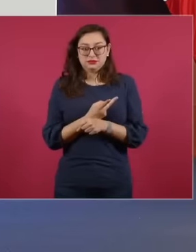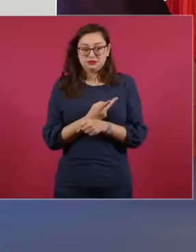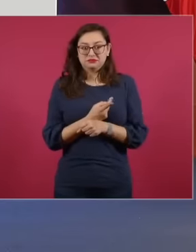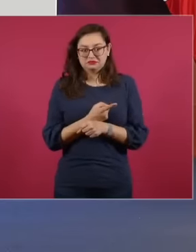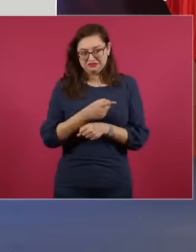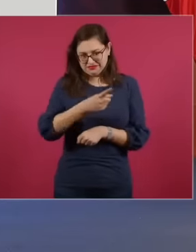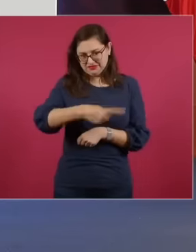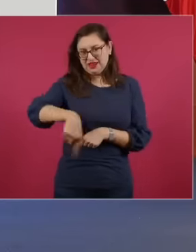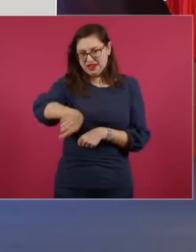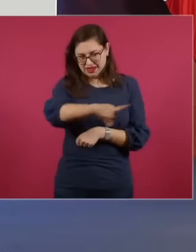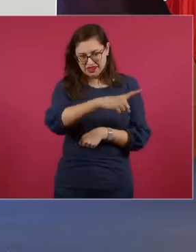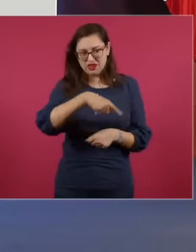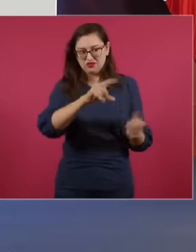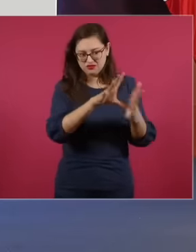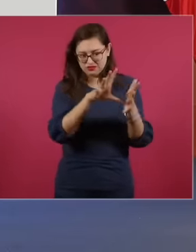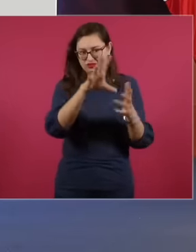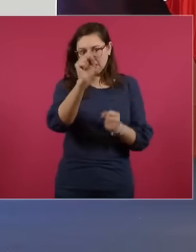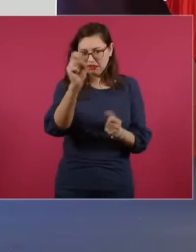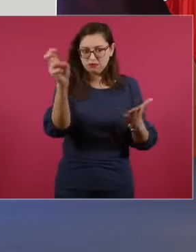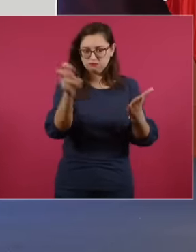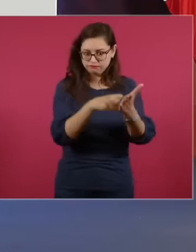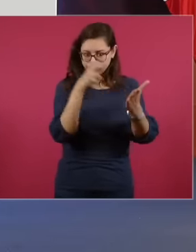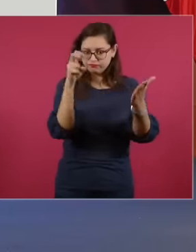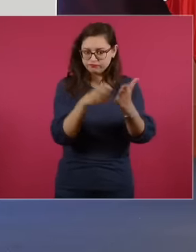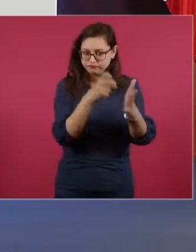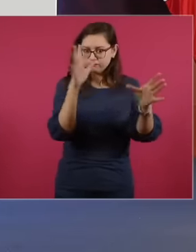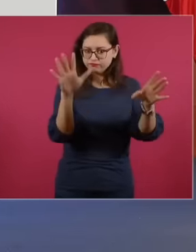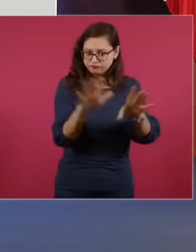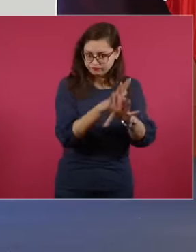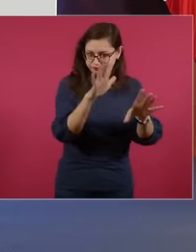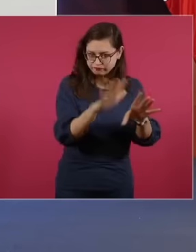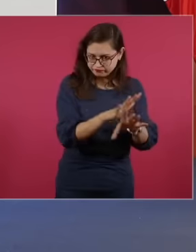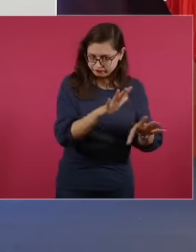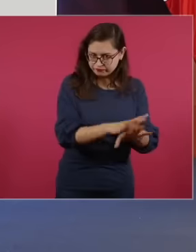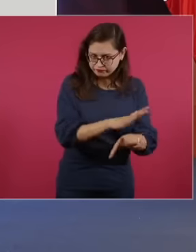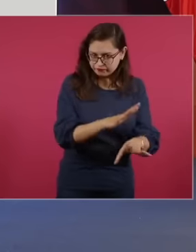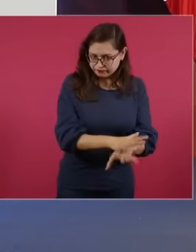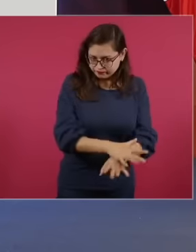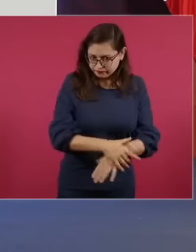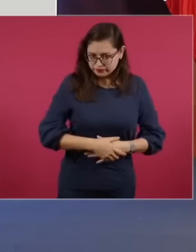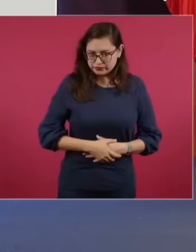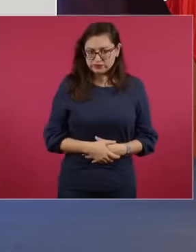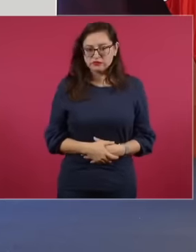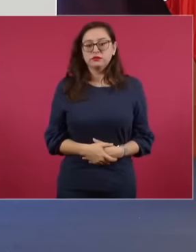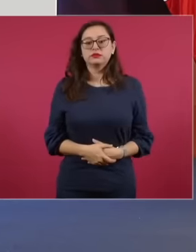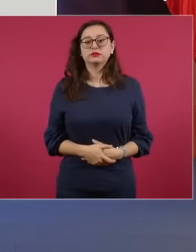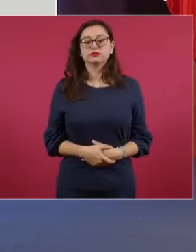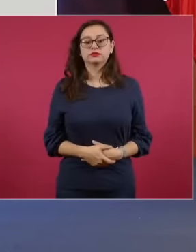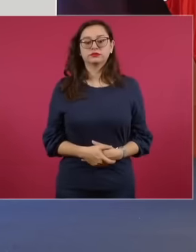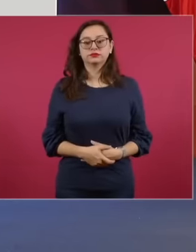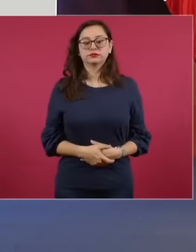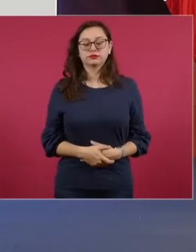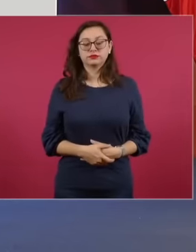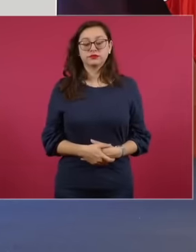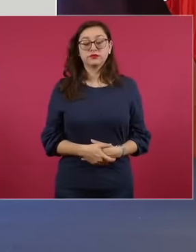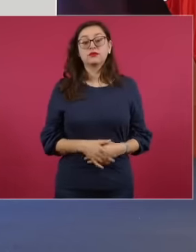Constitution on March 18,